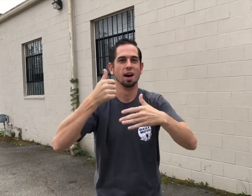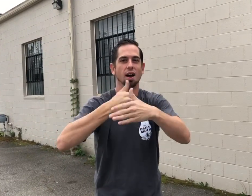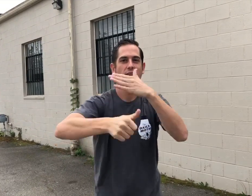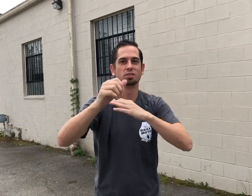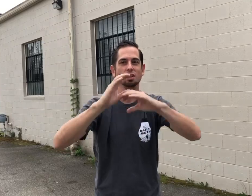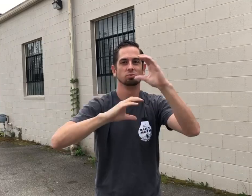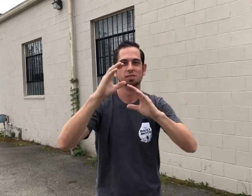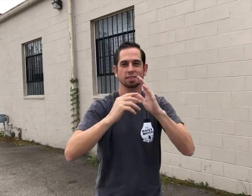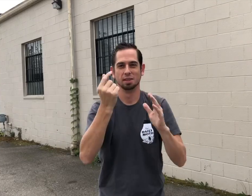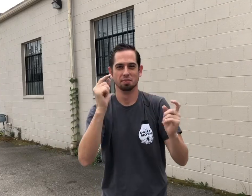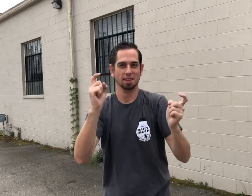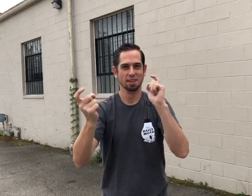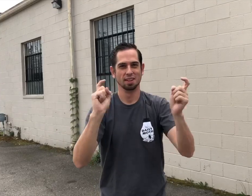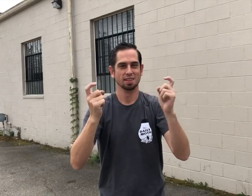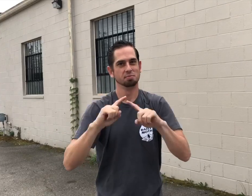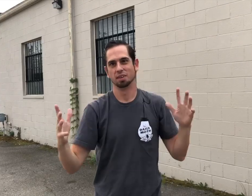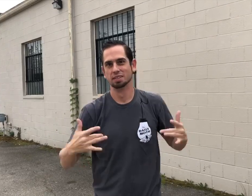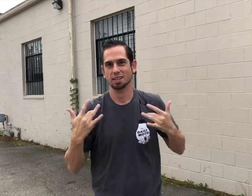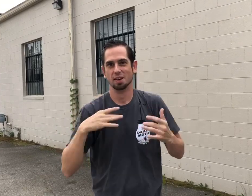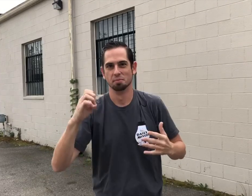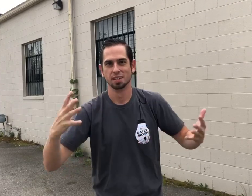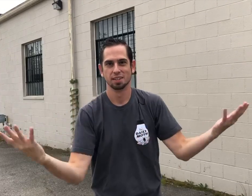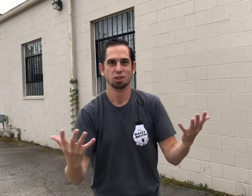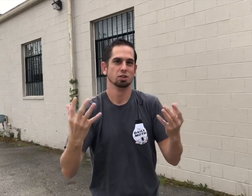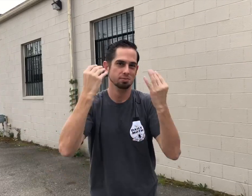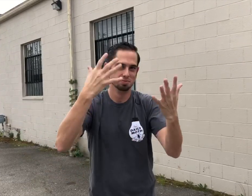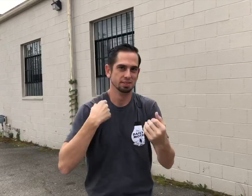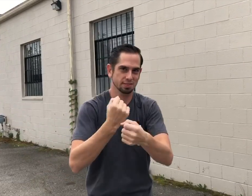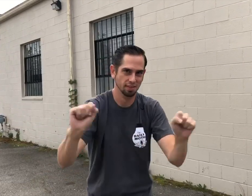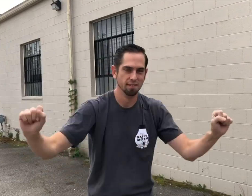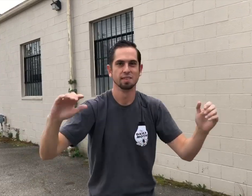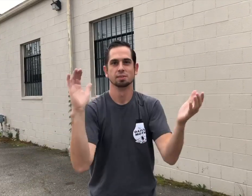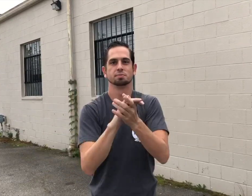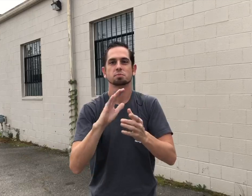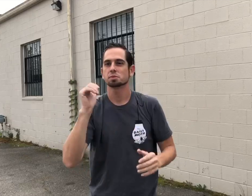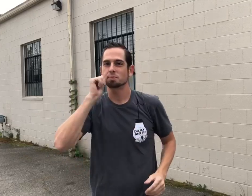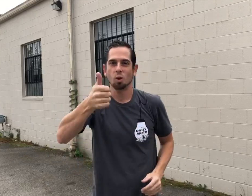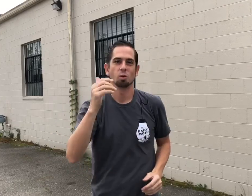It's still under construction, but I'm really excited to be here! I just wanted to share that I've made it here safely.